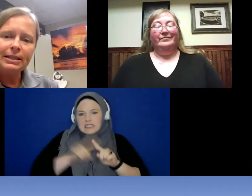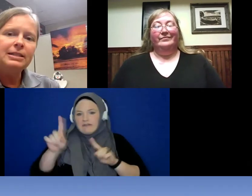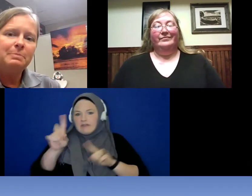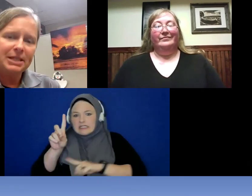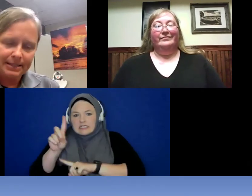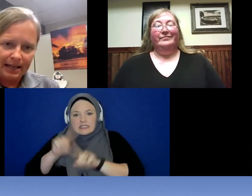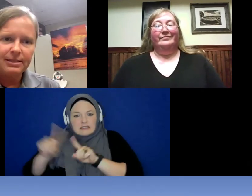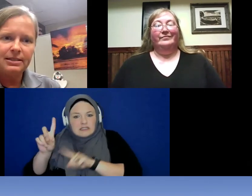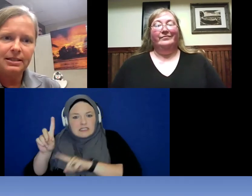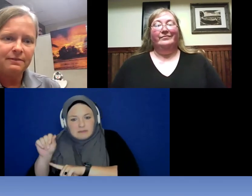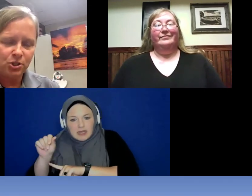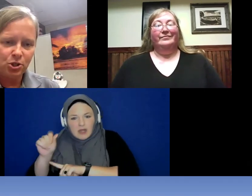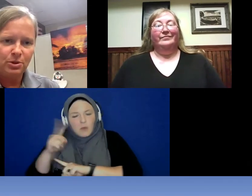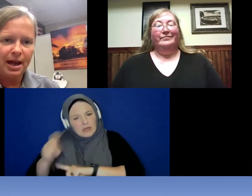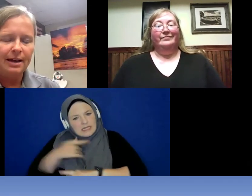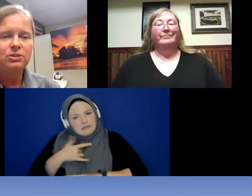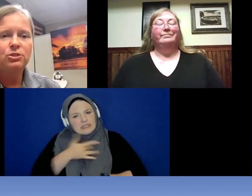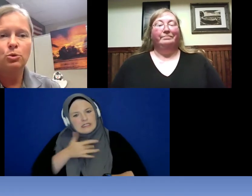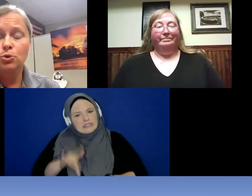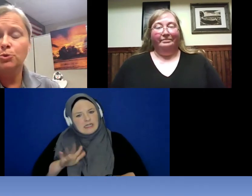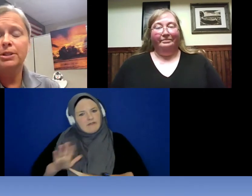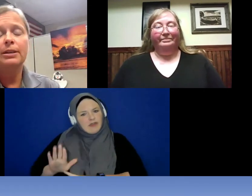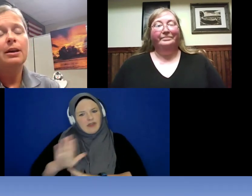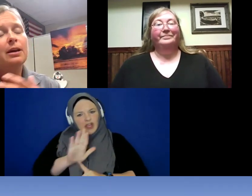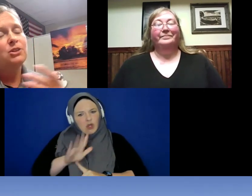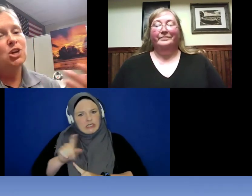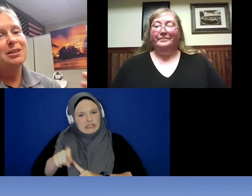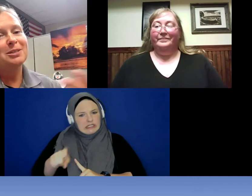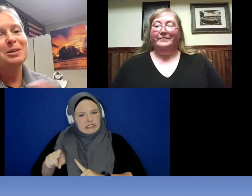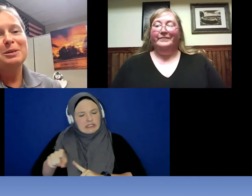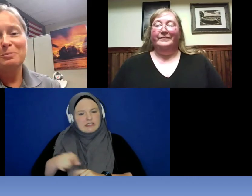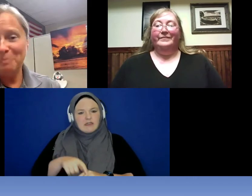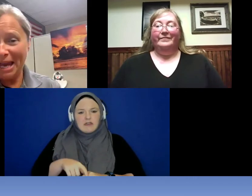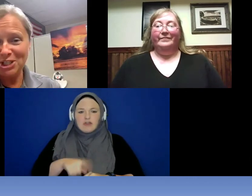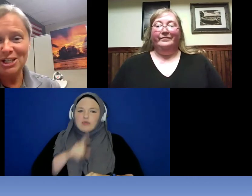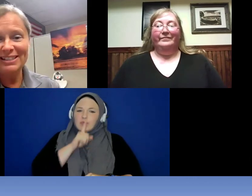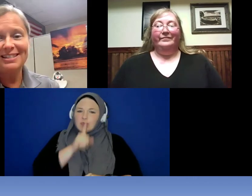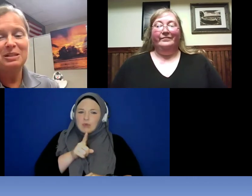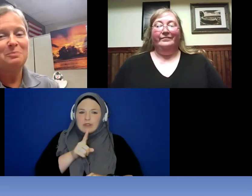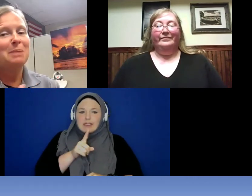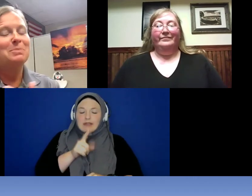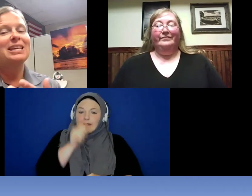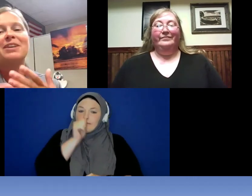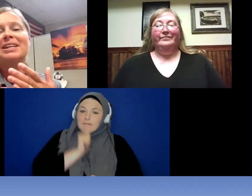need to be sensitive to that . So truly, just patience maybe giving